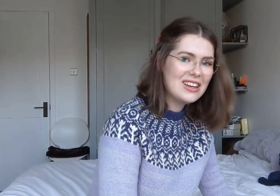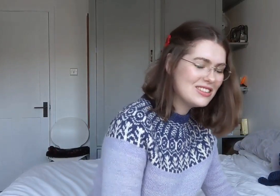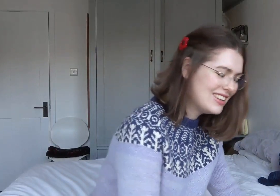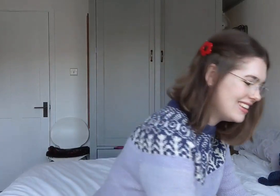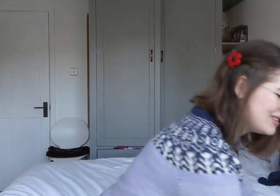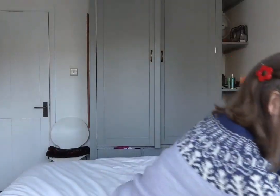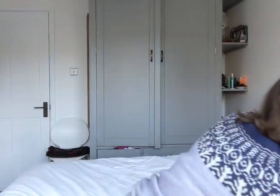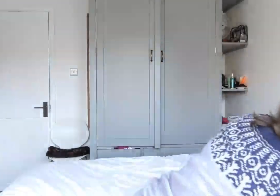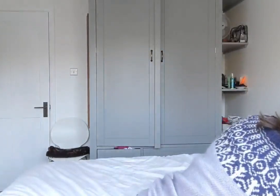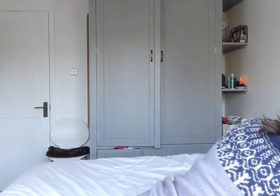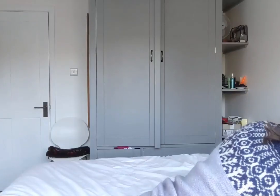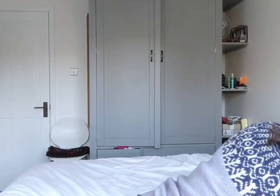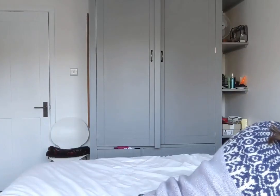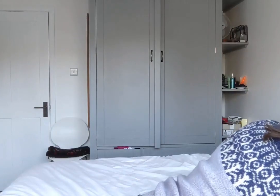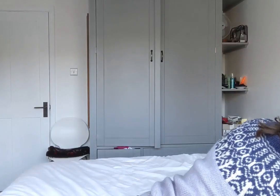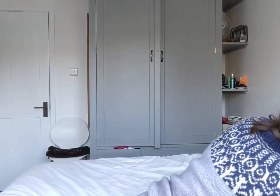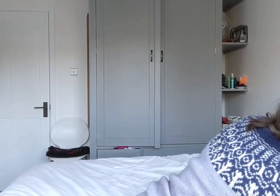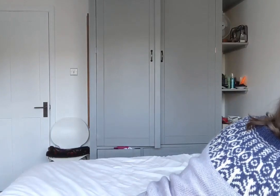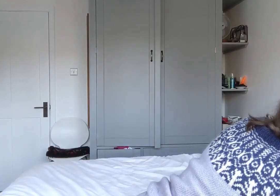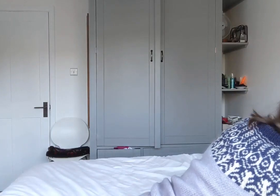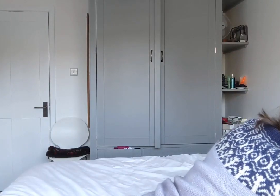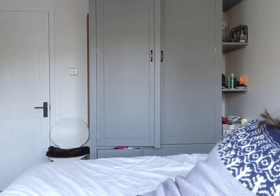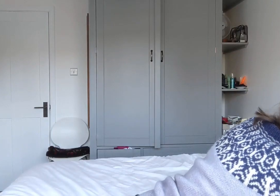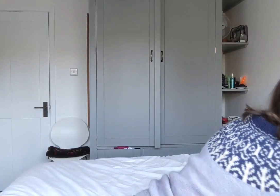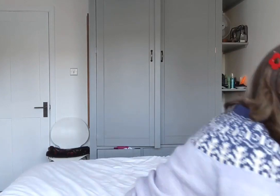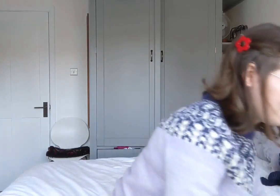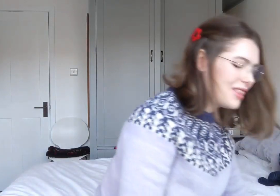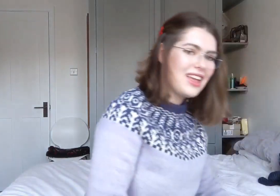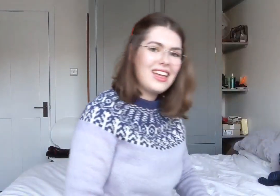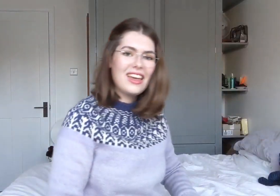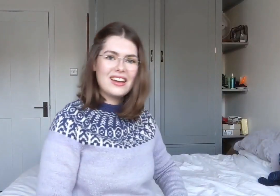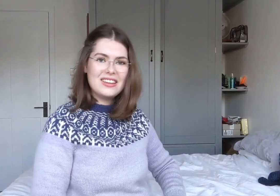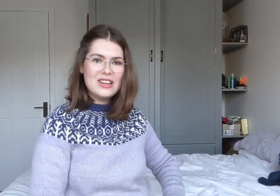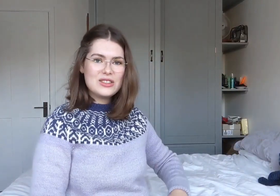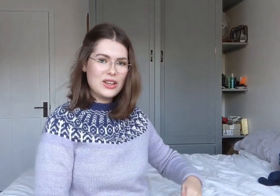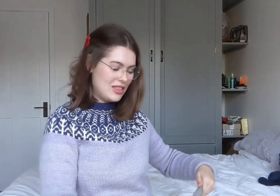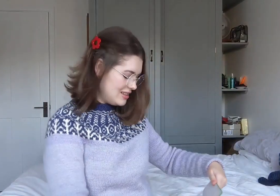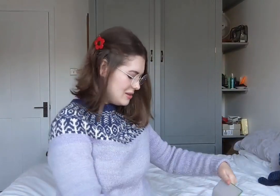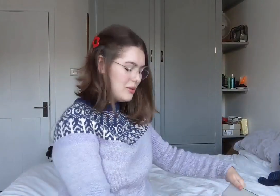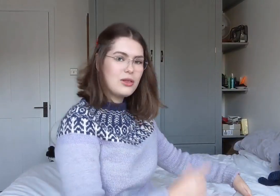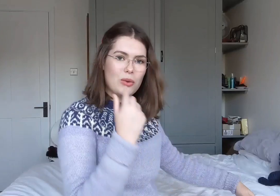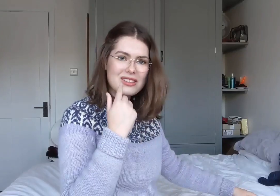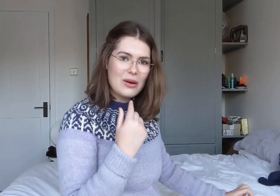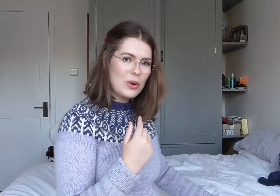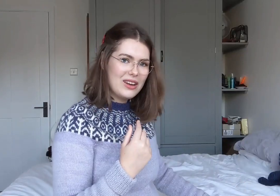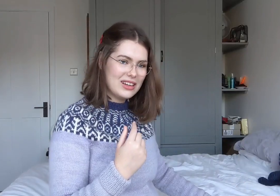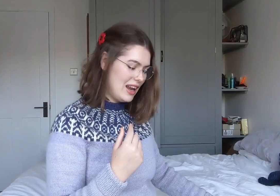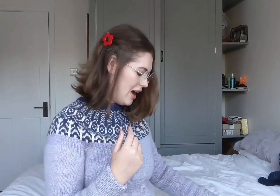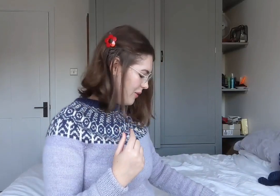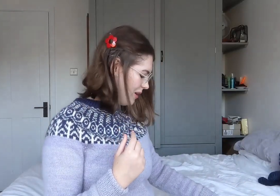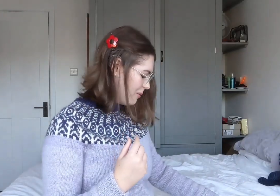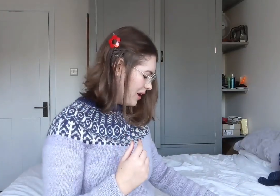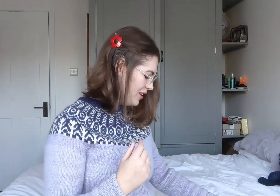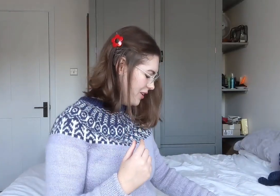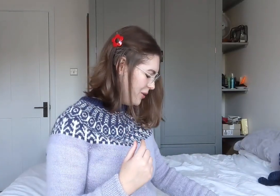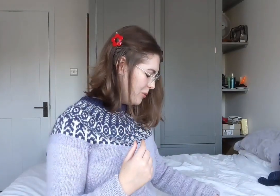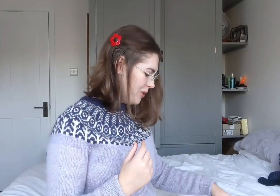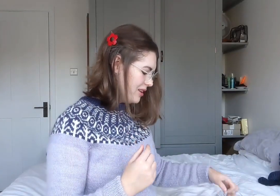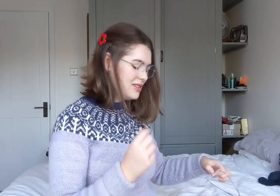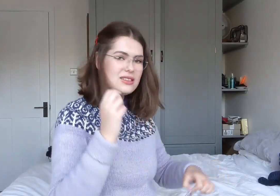So the ones that I'm wearing now are my new ones.